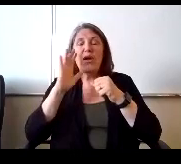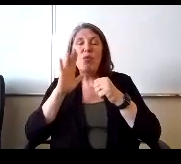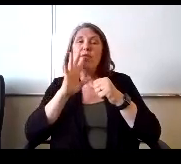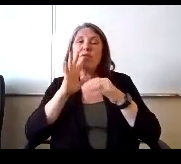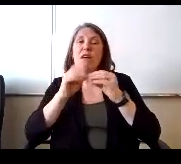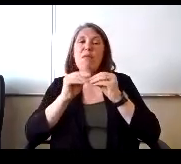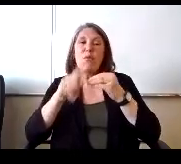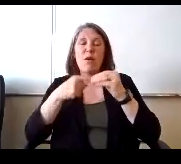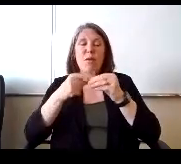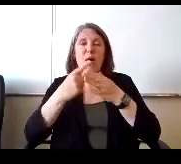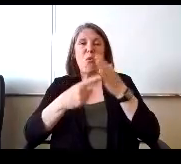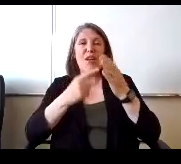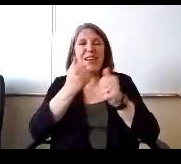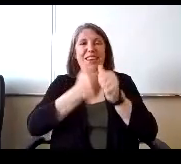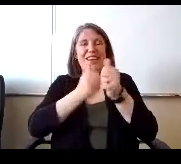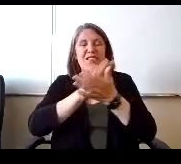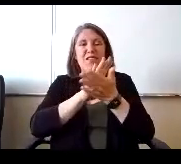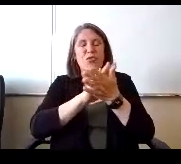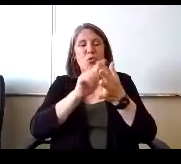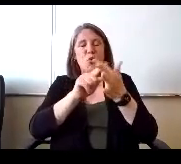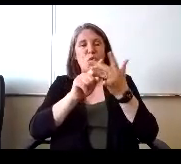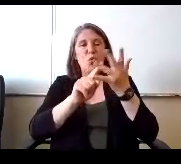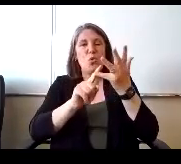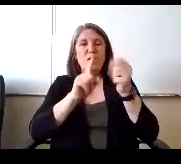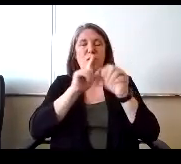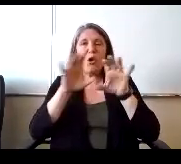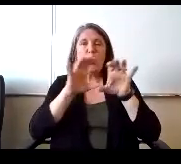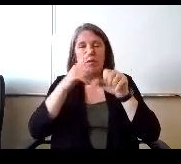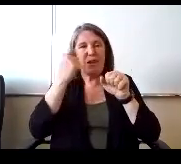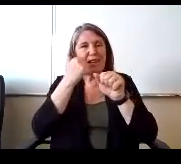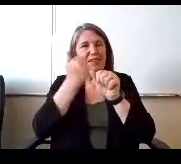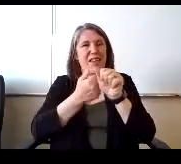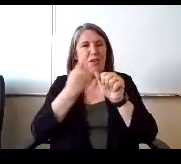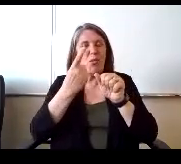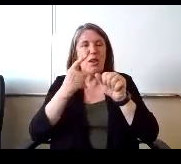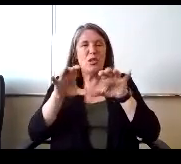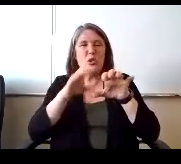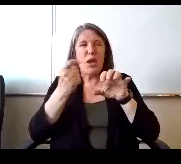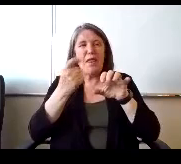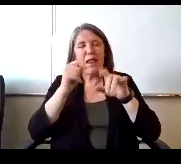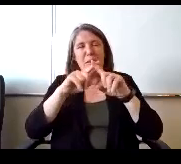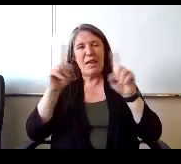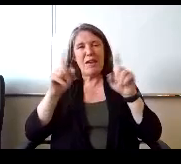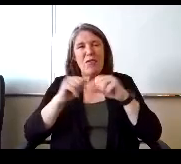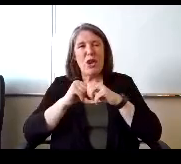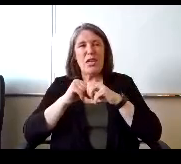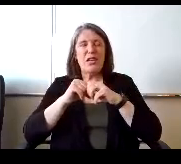each of the different schools. Are doing 'cause everyone's doing something a little bit different? Some schools are going to wait